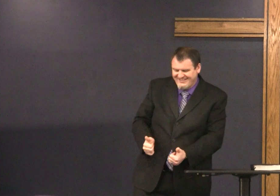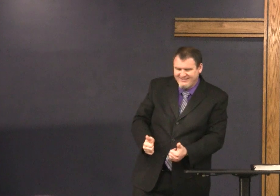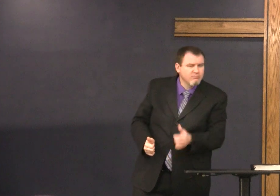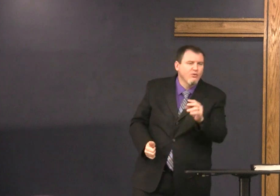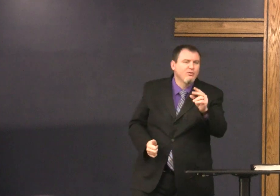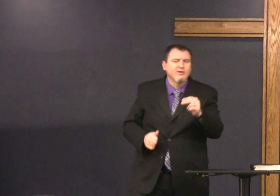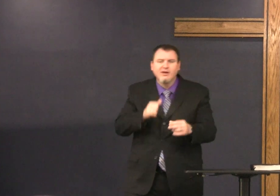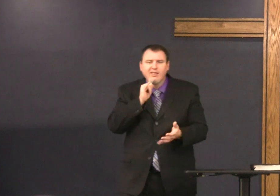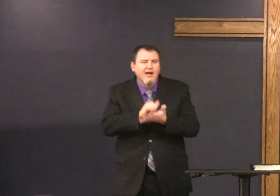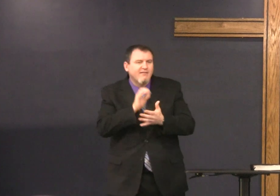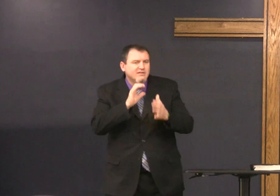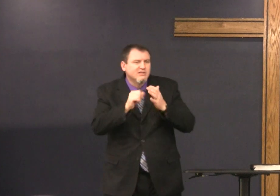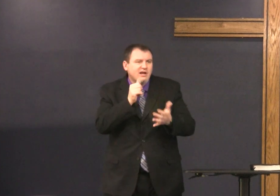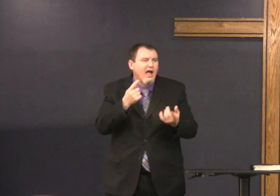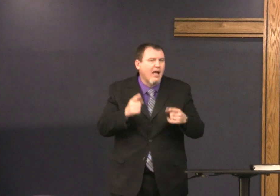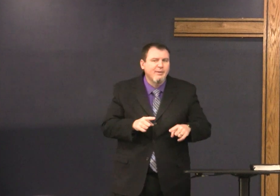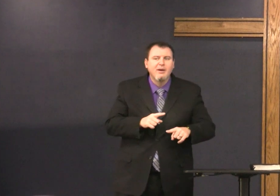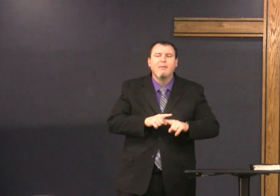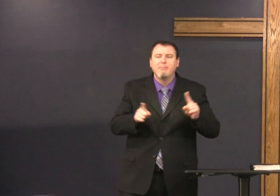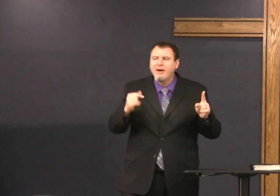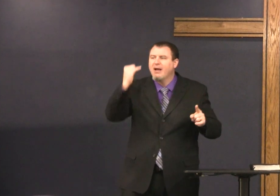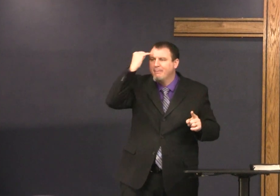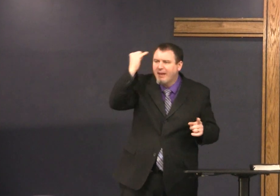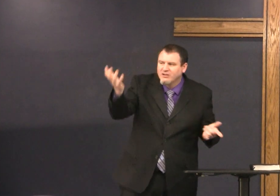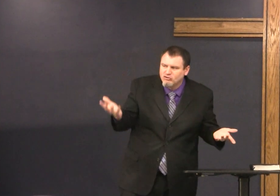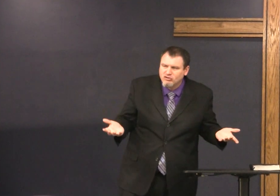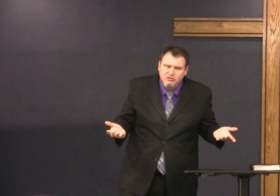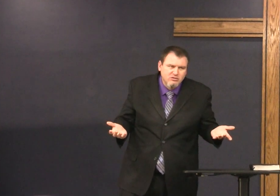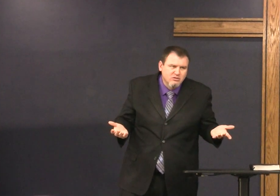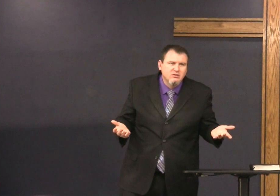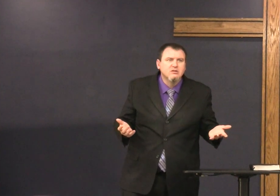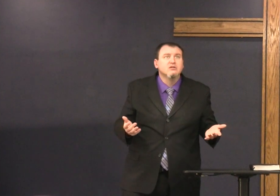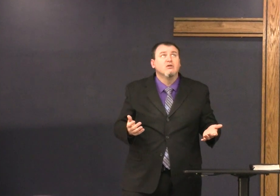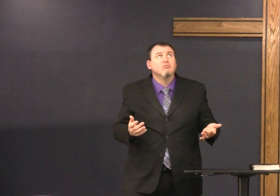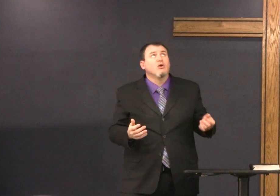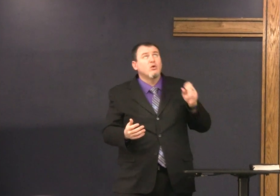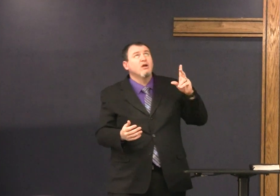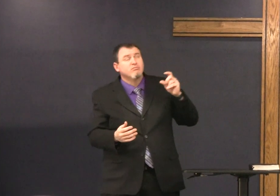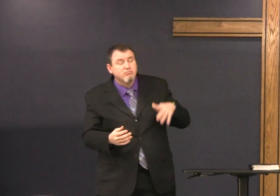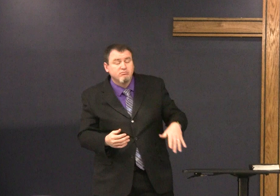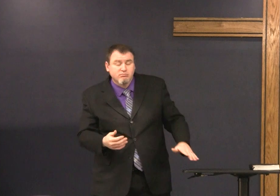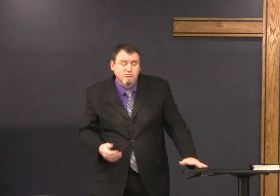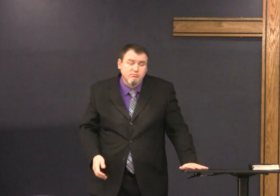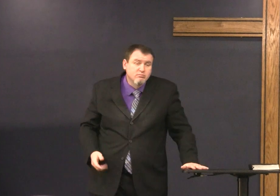see me and asked God how do I know which one is which if you can imagine this conversation